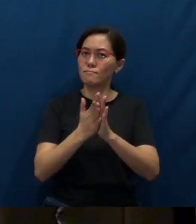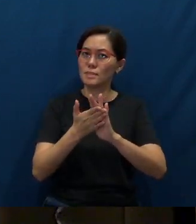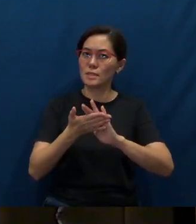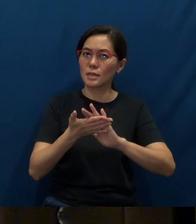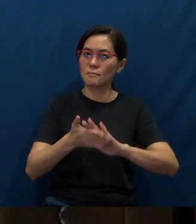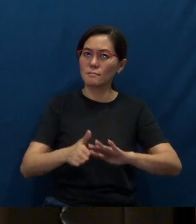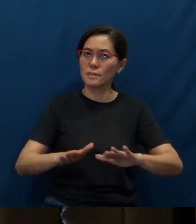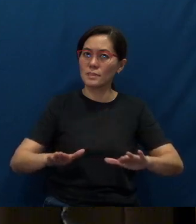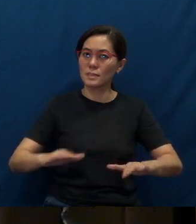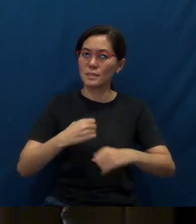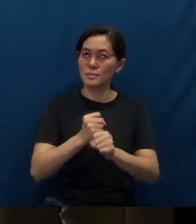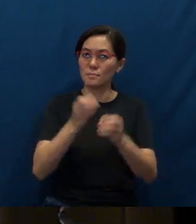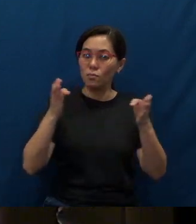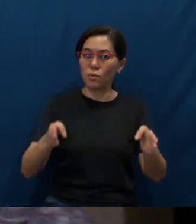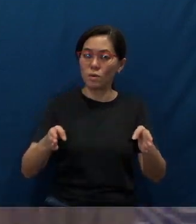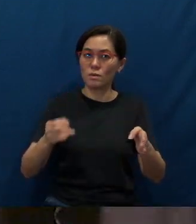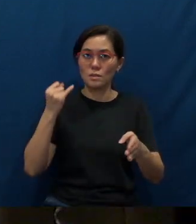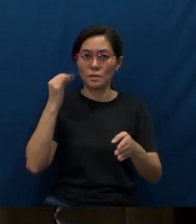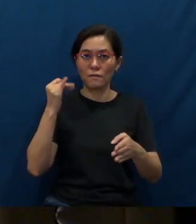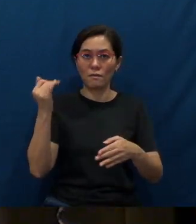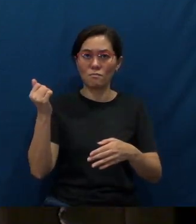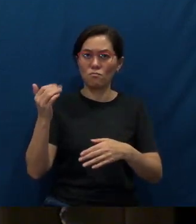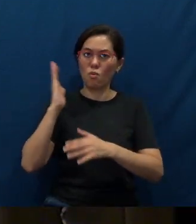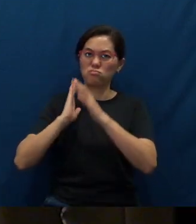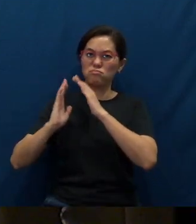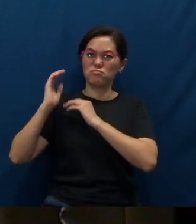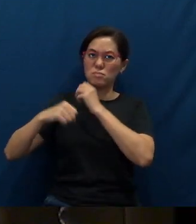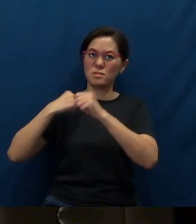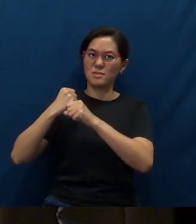Over the year, if there's anything that has strained relationships,